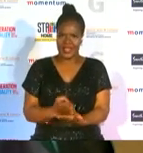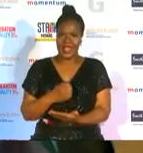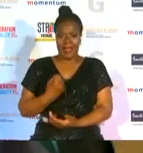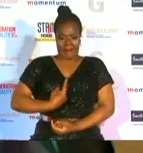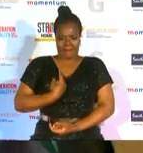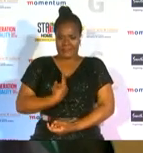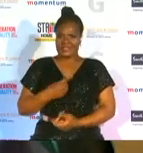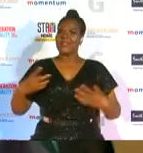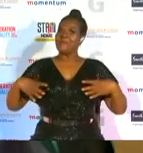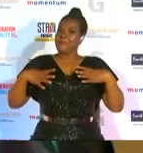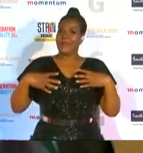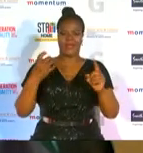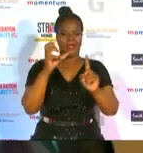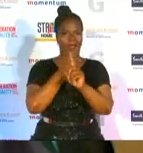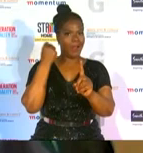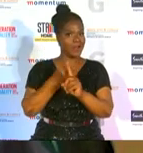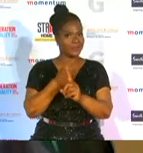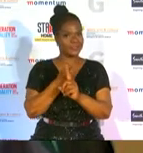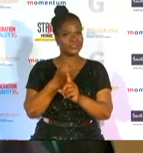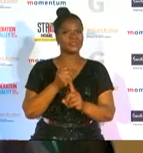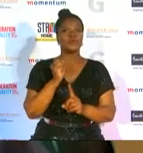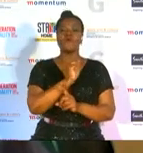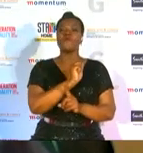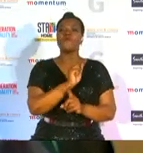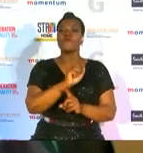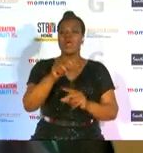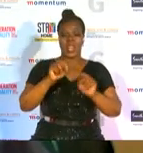achievements of a national sporting team is a